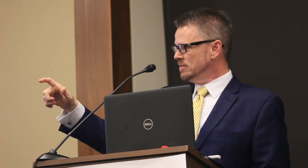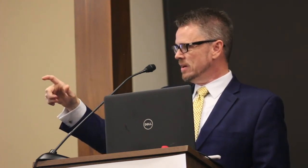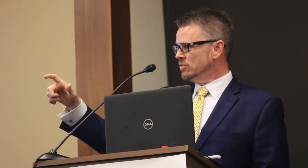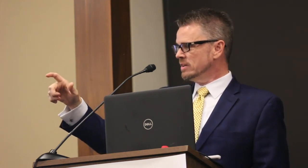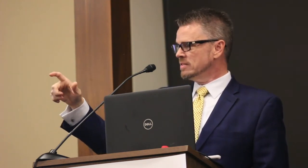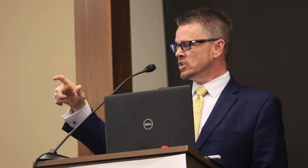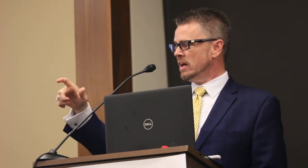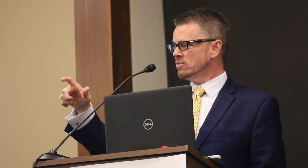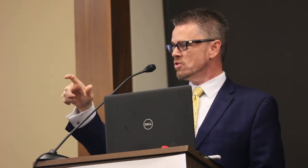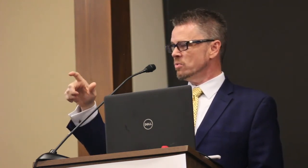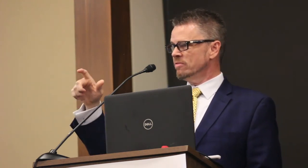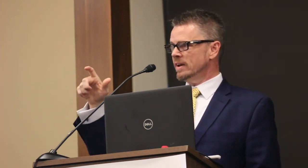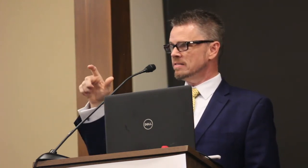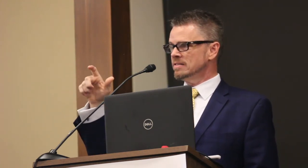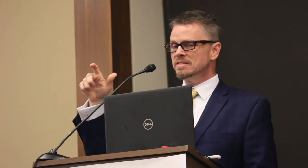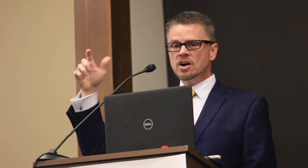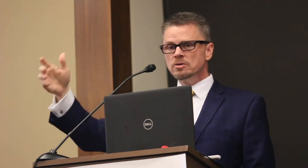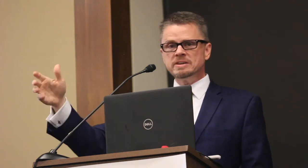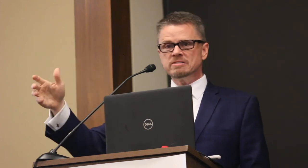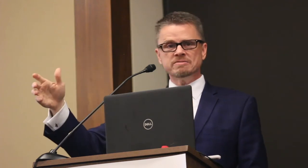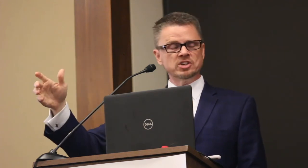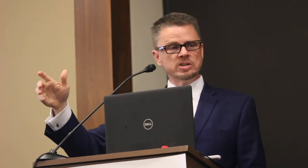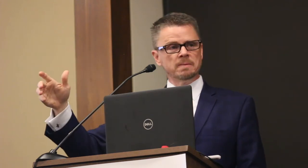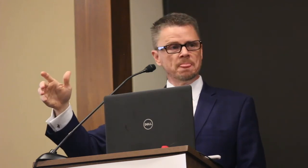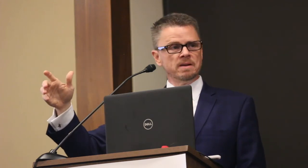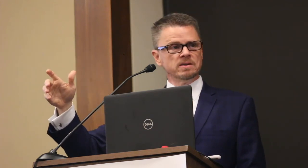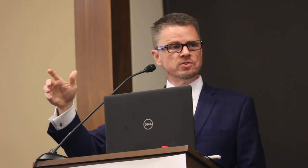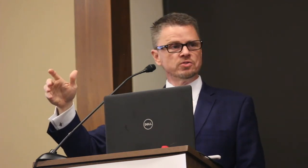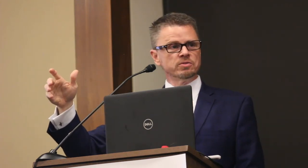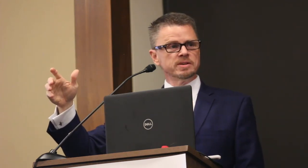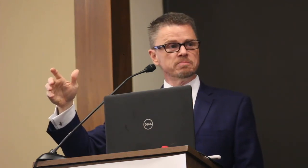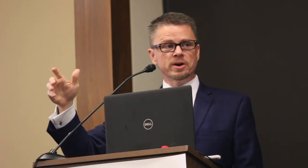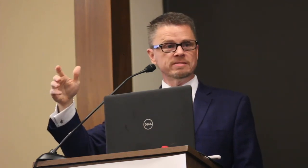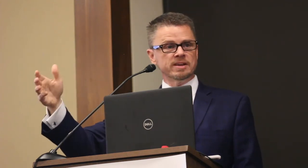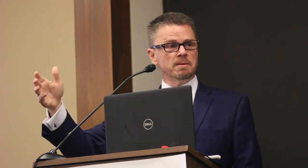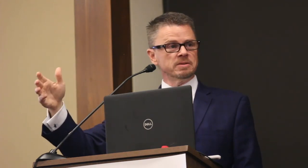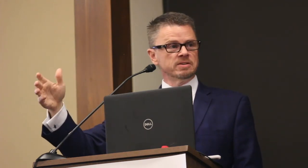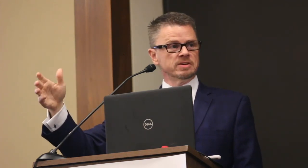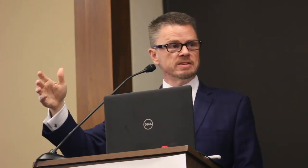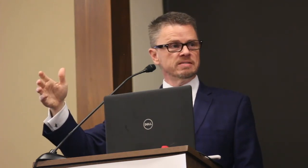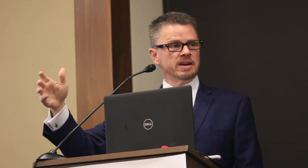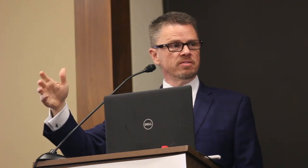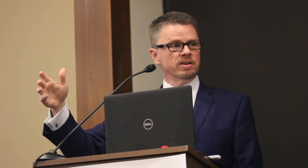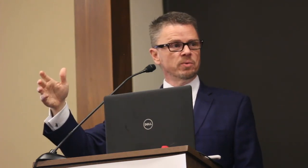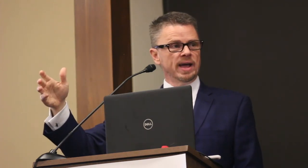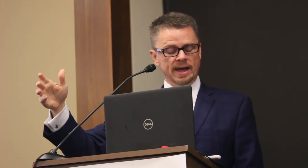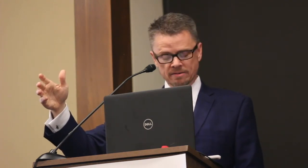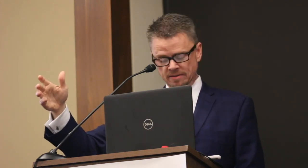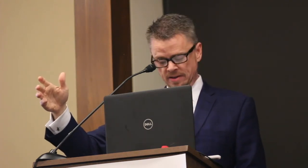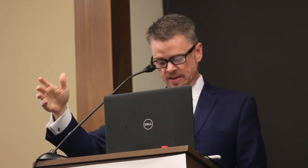address the challenges we face. it's not going to be sufficient to truly embrace the opportunities I think we have.